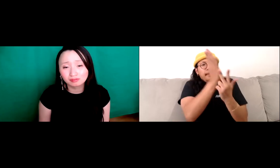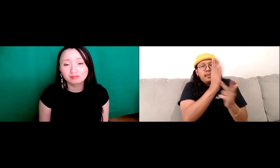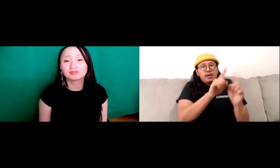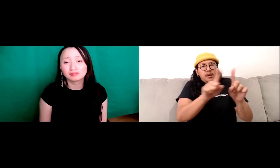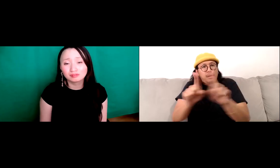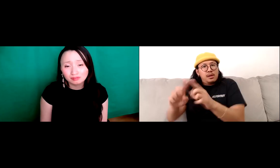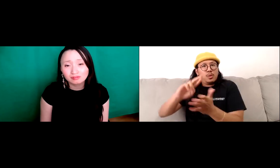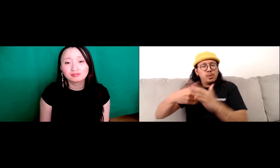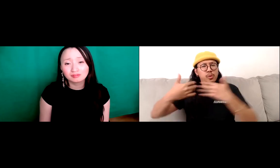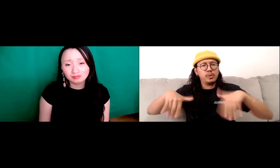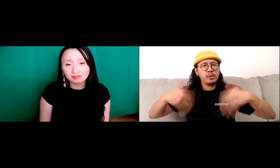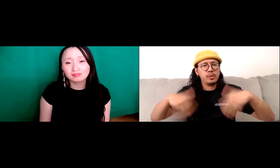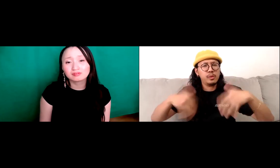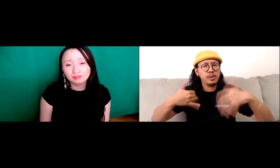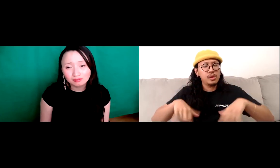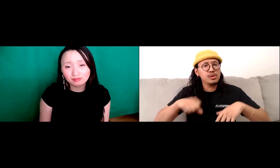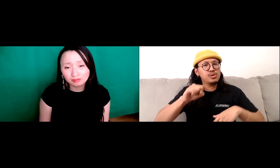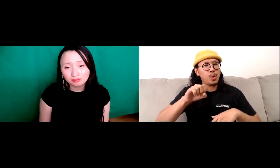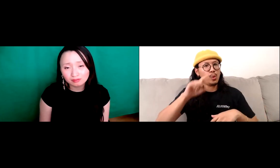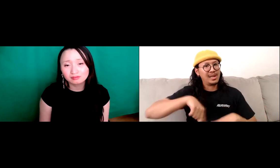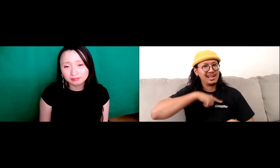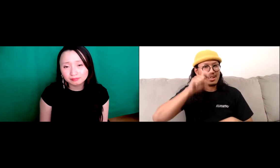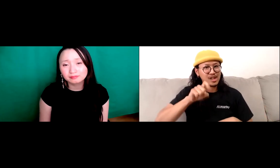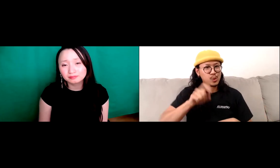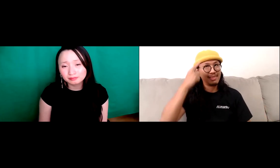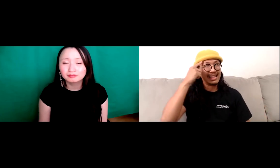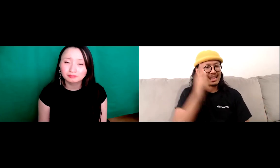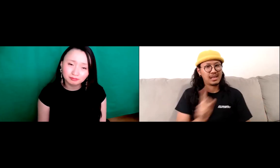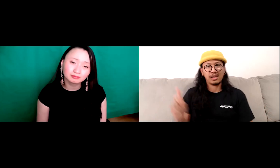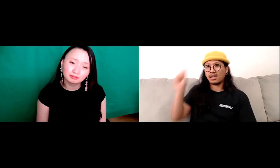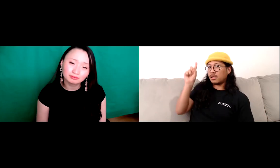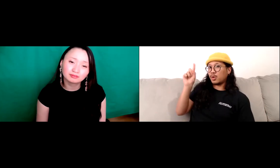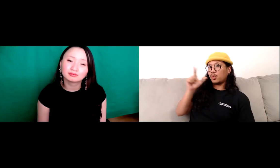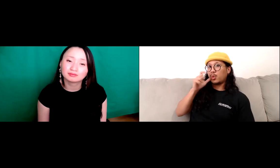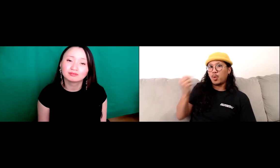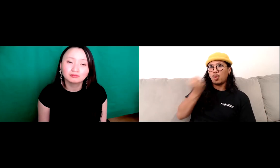And so, you know, with all the different roles that they have to, you know, take on, you